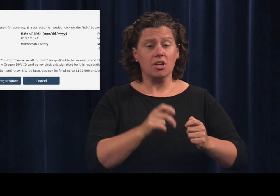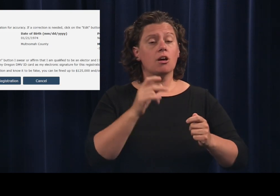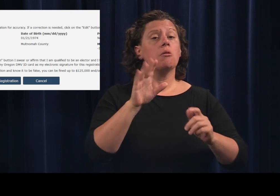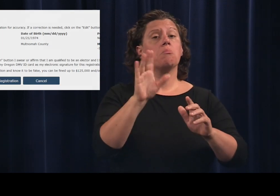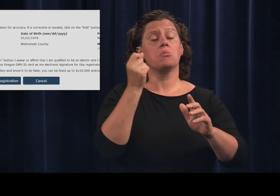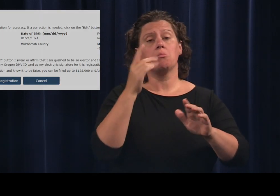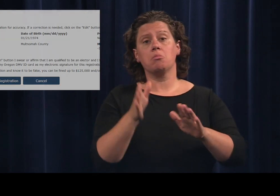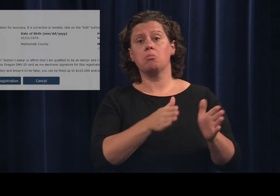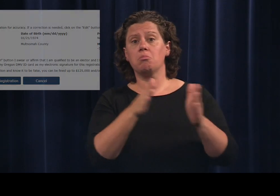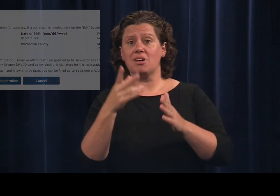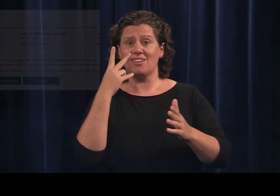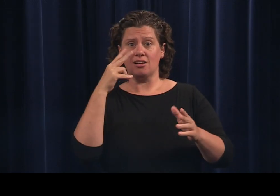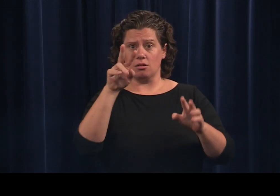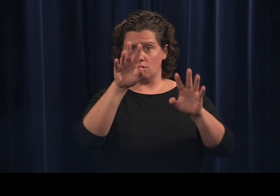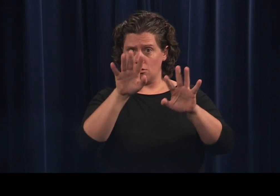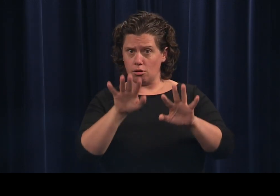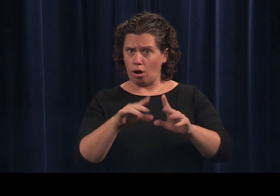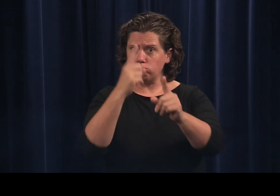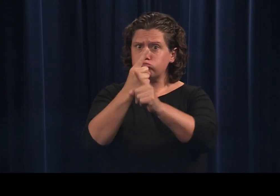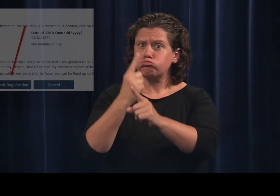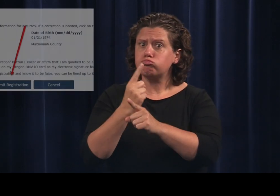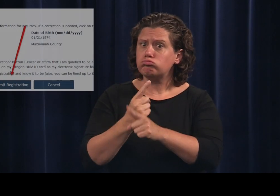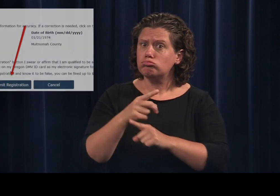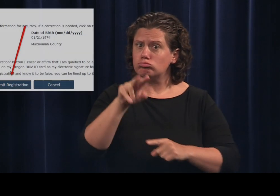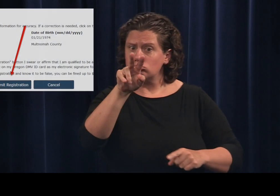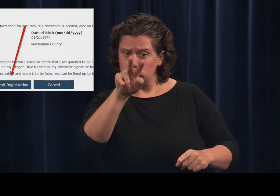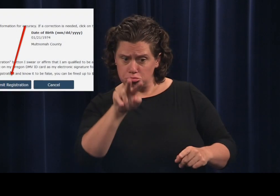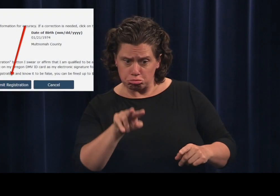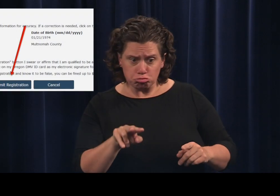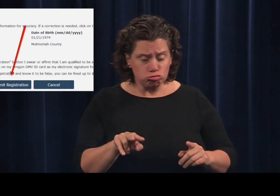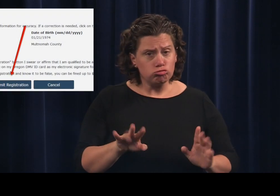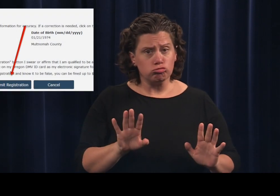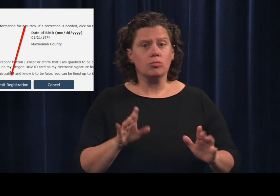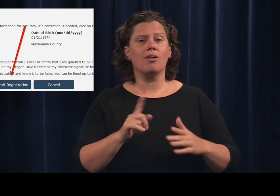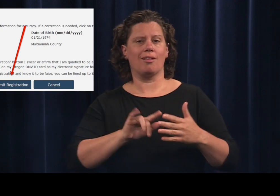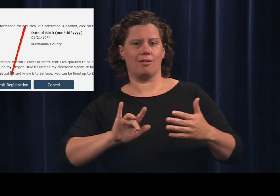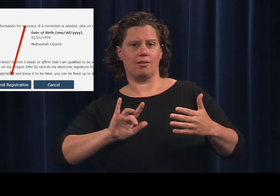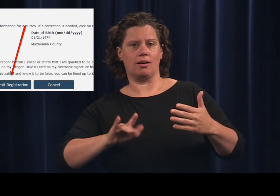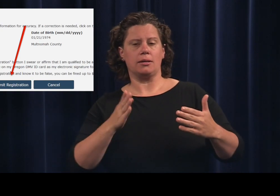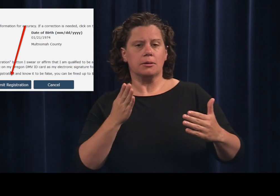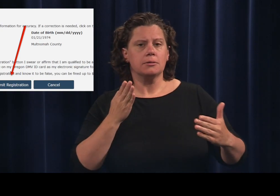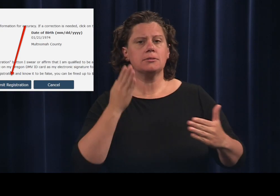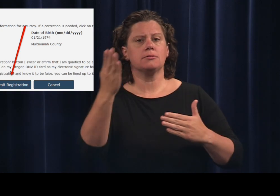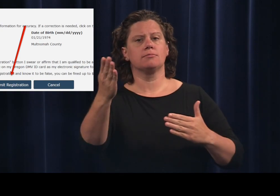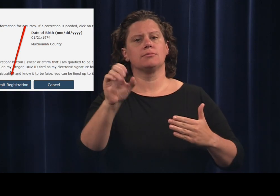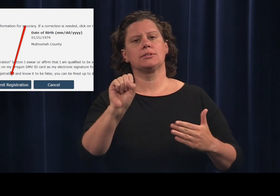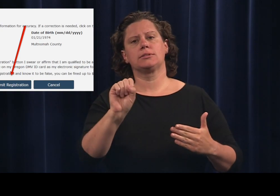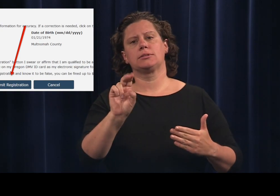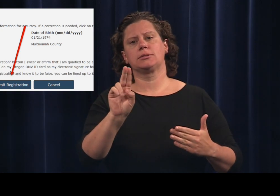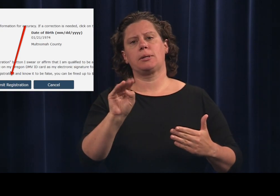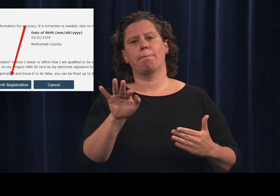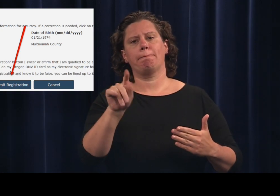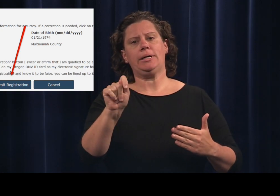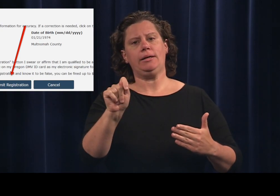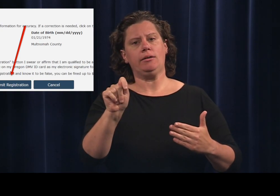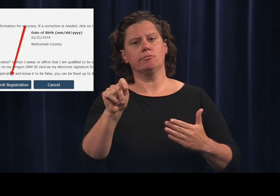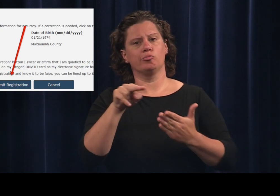If everything is correct, click Submit registration.